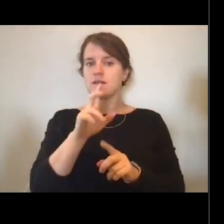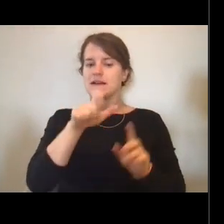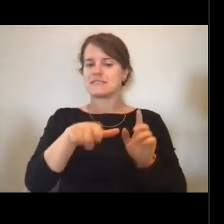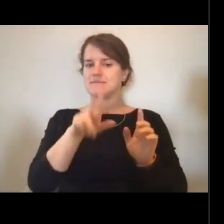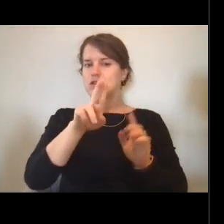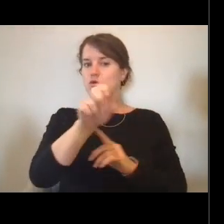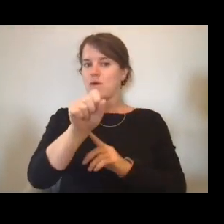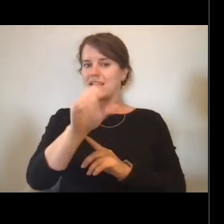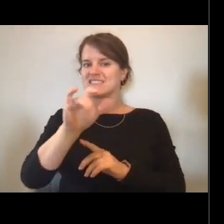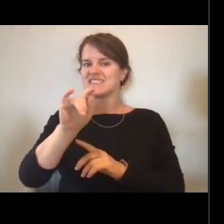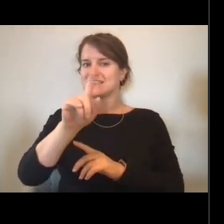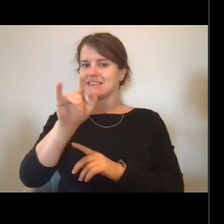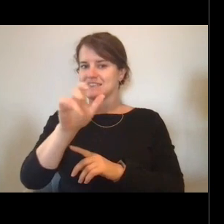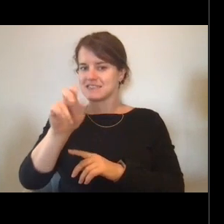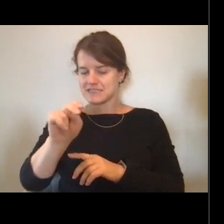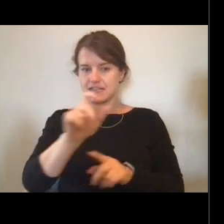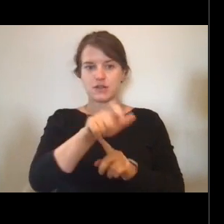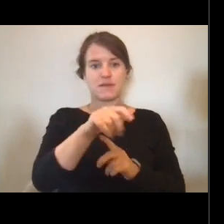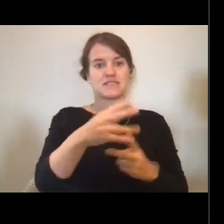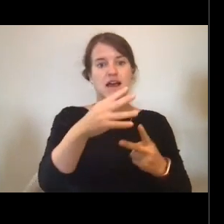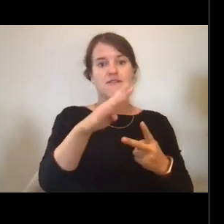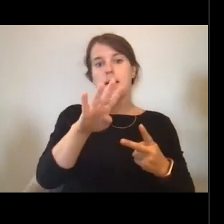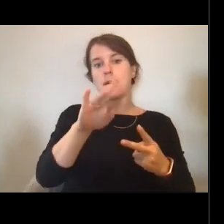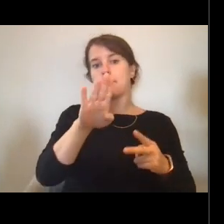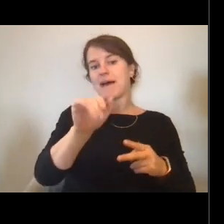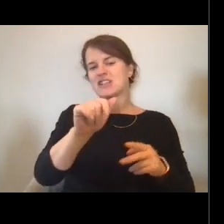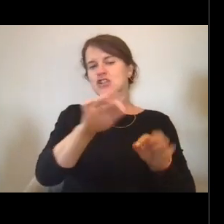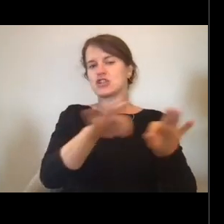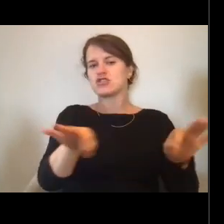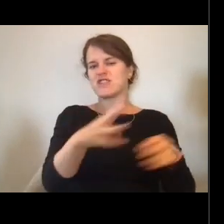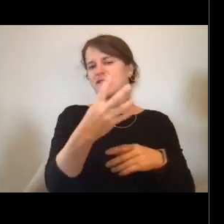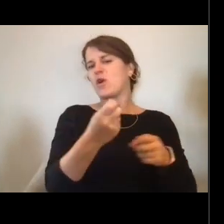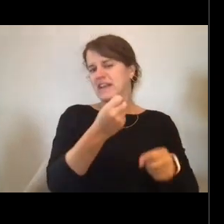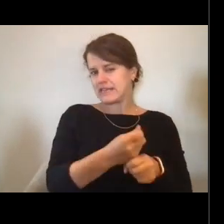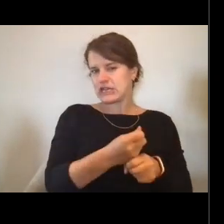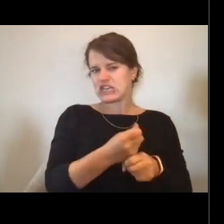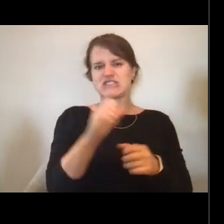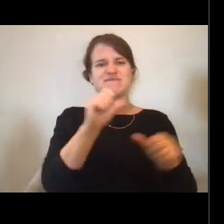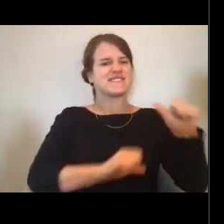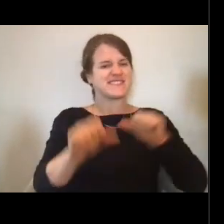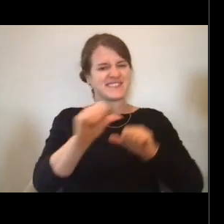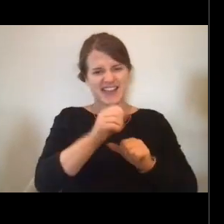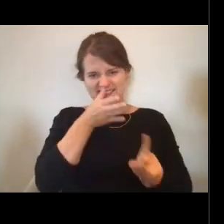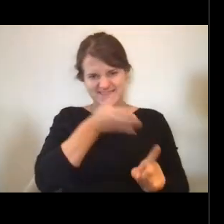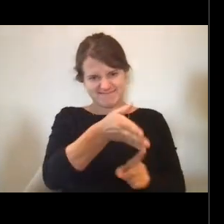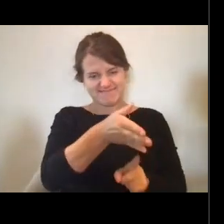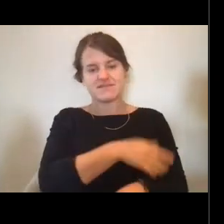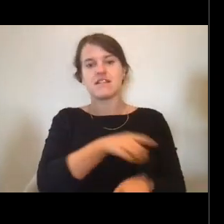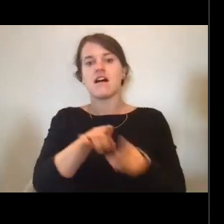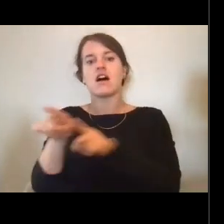a four year degree in some sort of science field. And you do have to pass a medical screening,